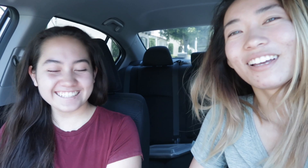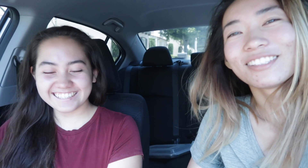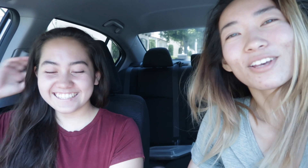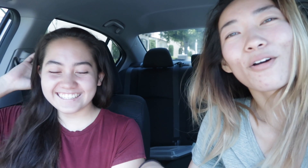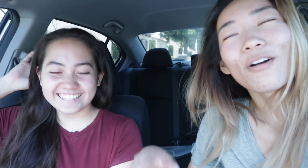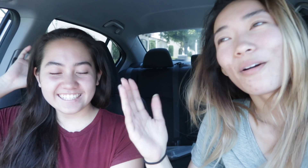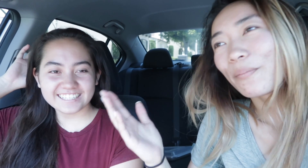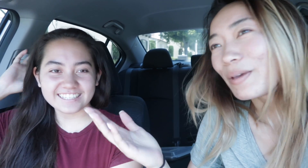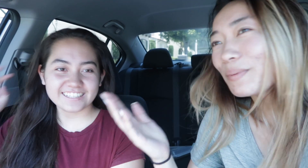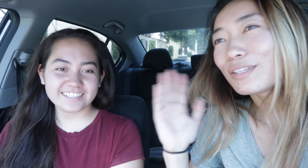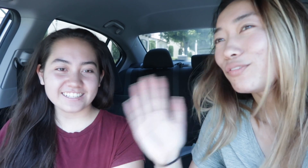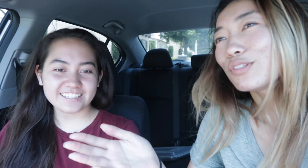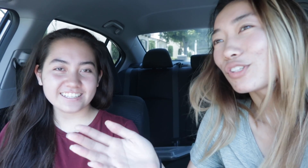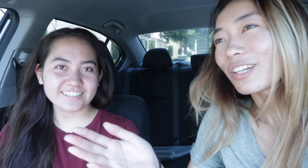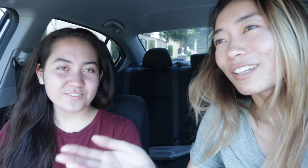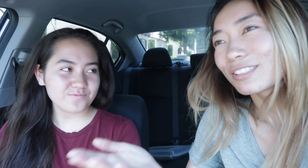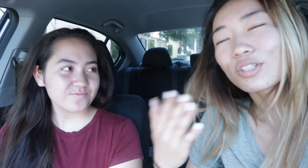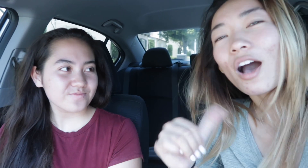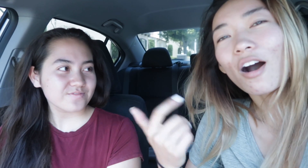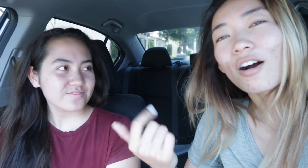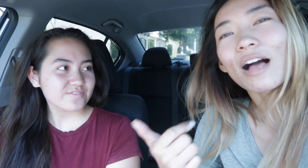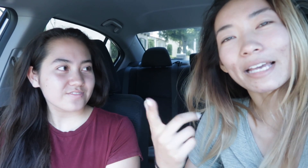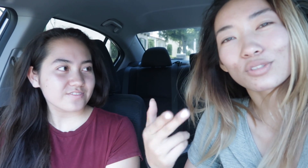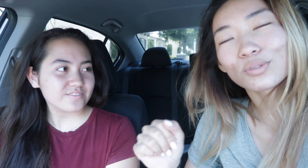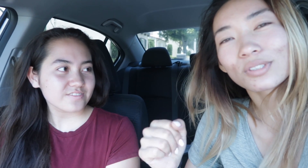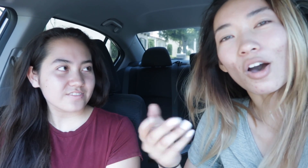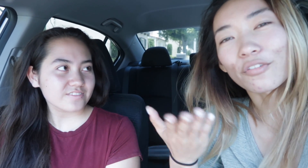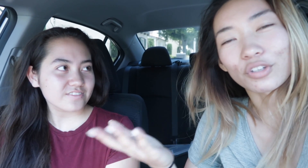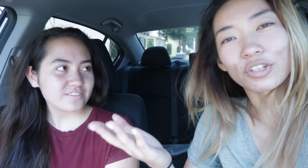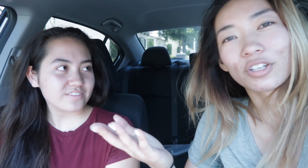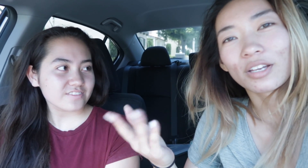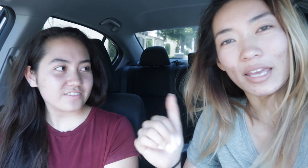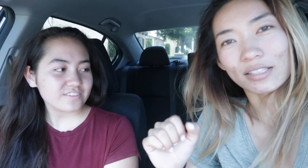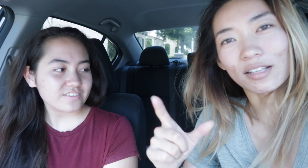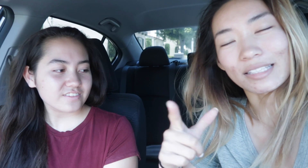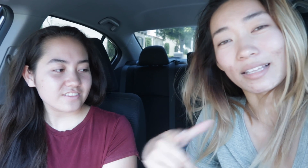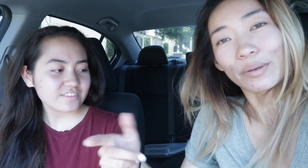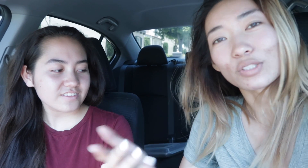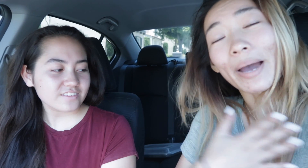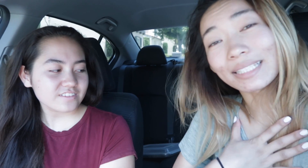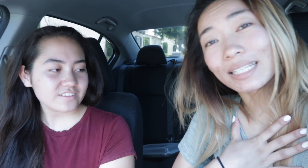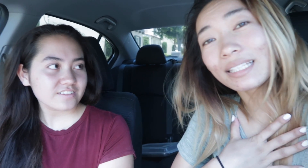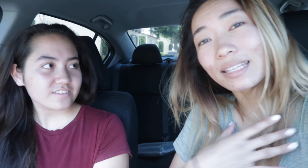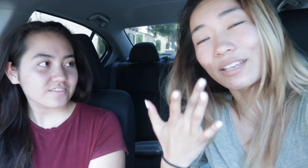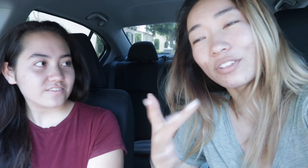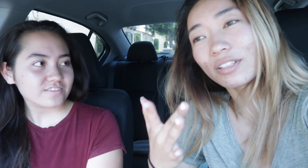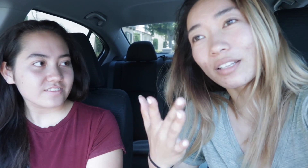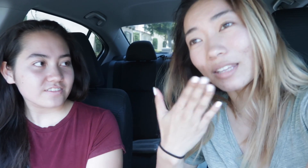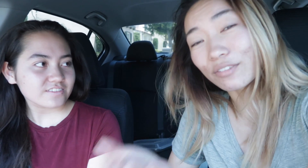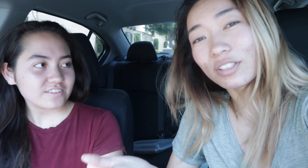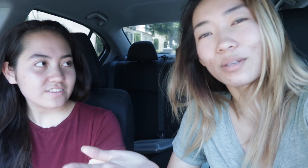So maybe in the future. So not all high schools offer ASL as a language. Mine did thankful thankfully